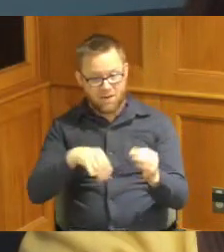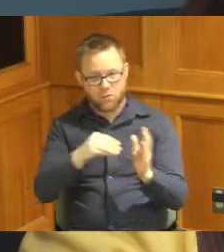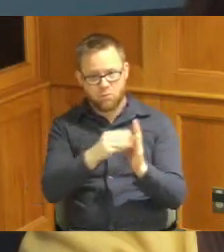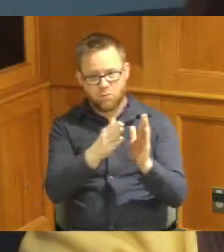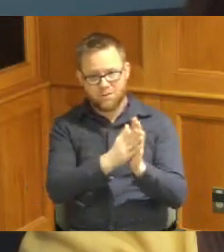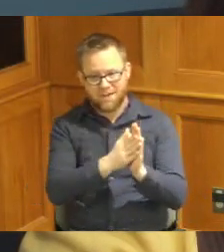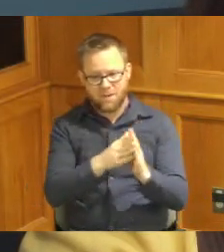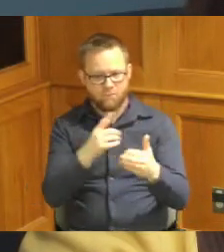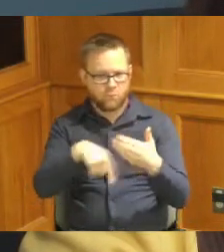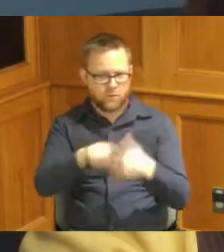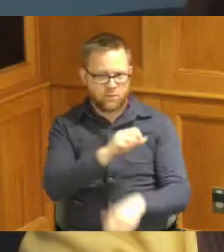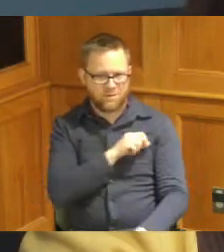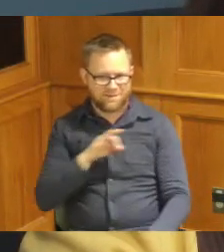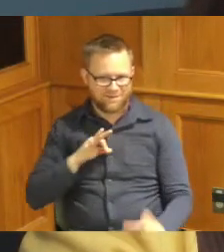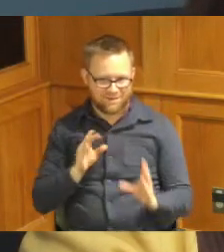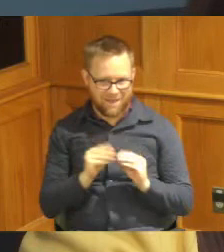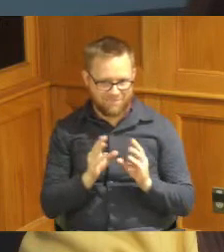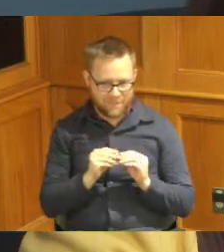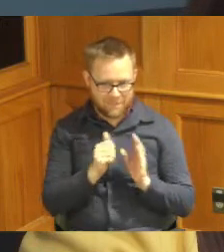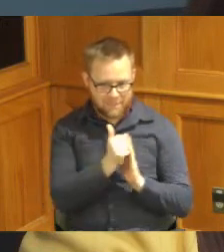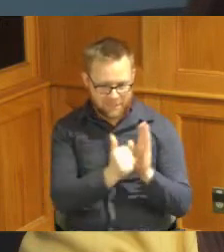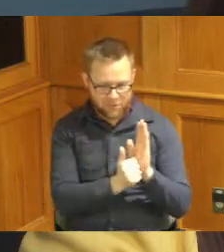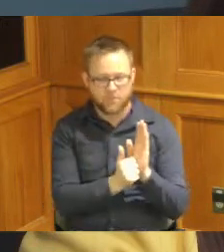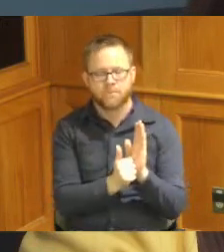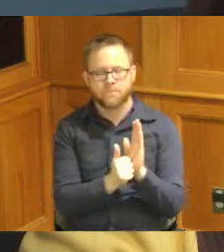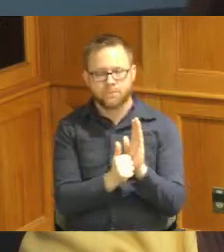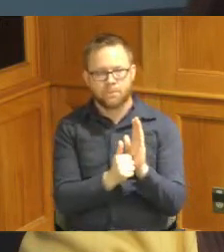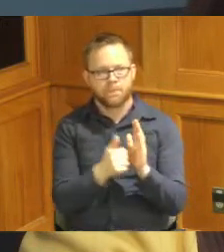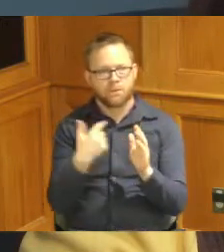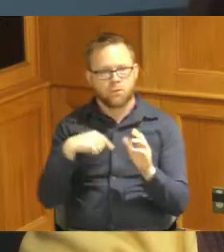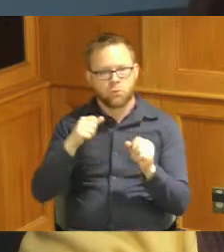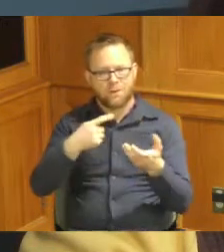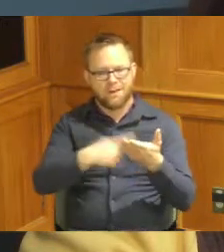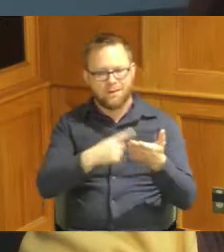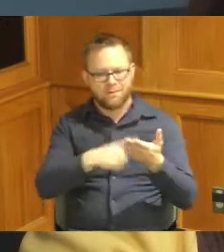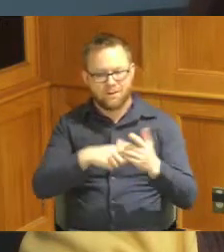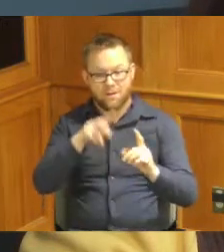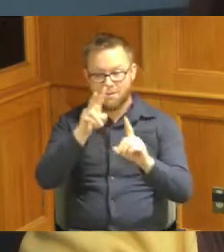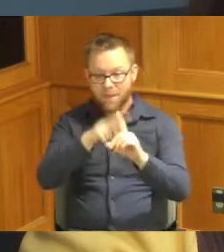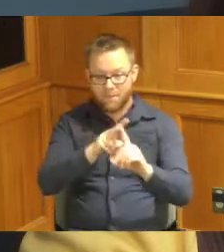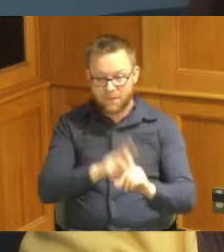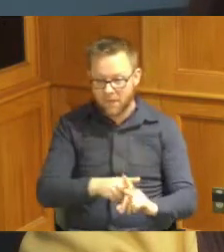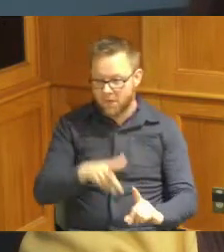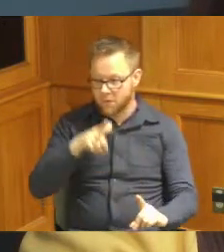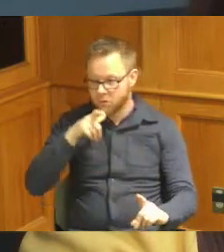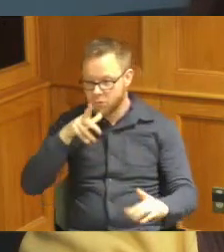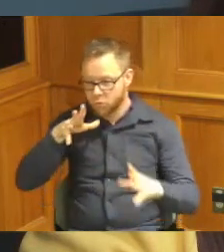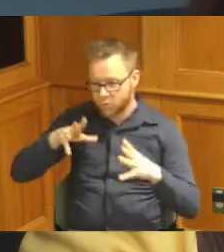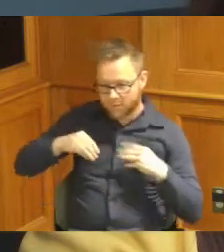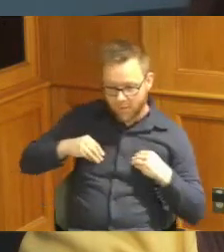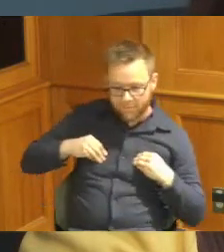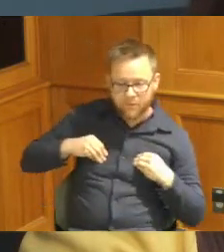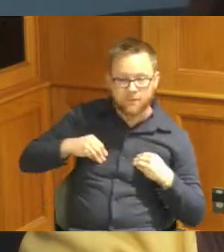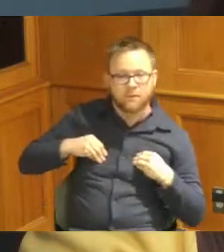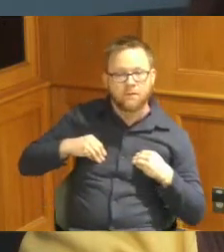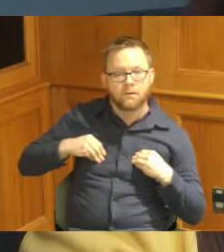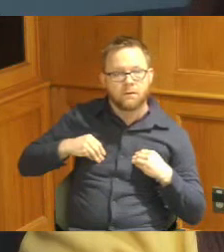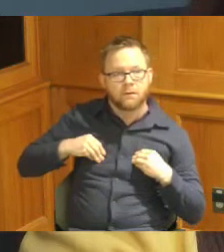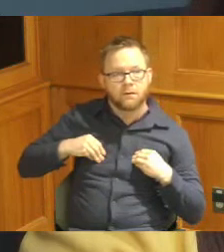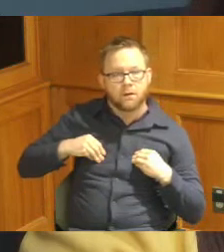for next week to discuss the applications and who was accepted and and also at the same time